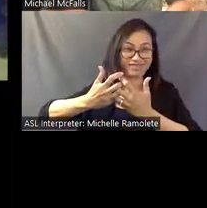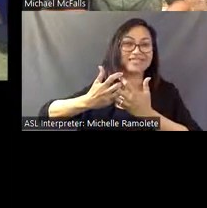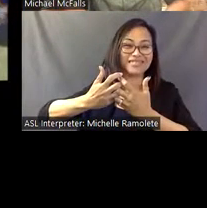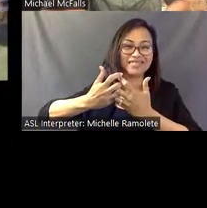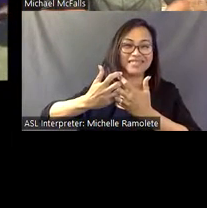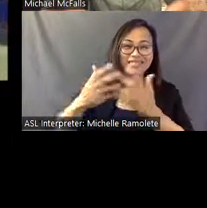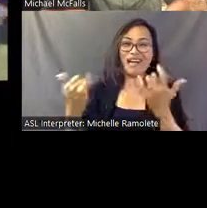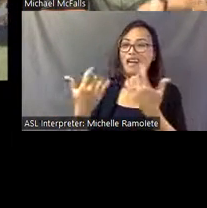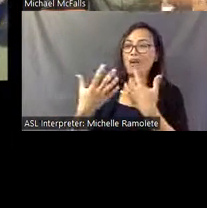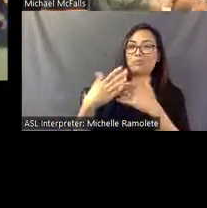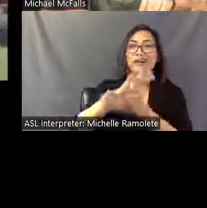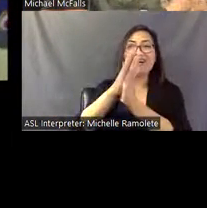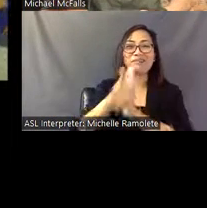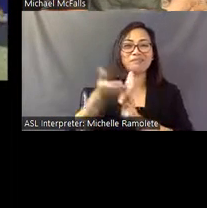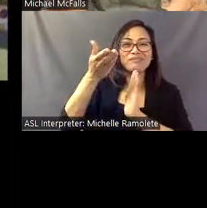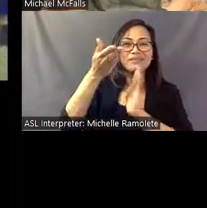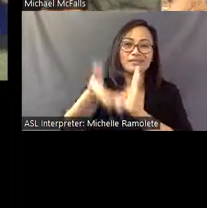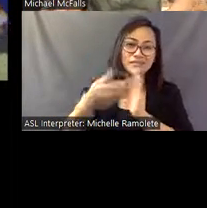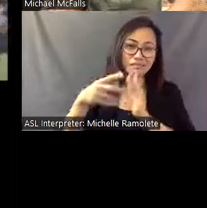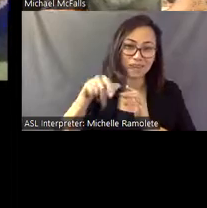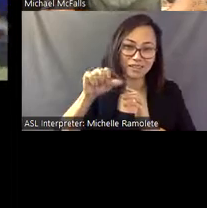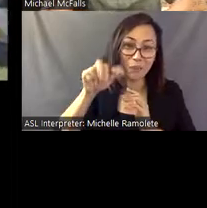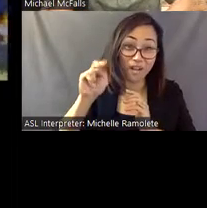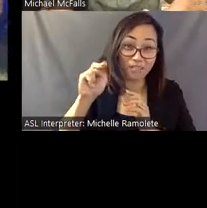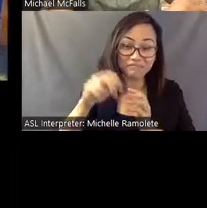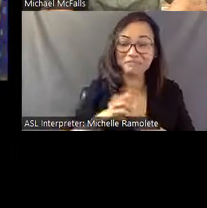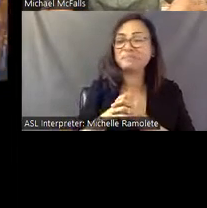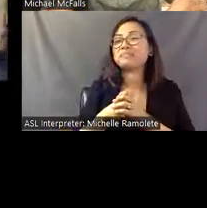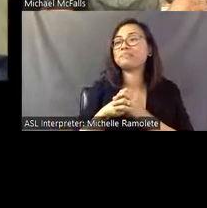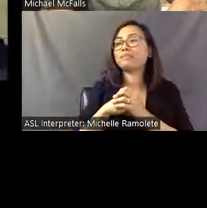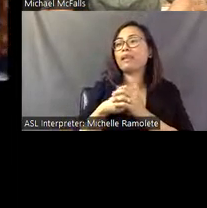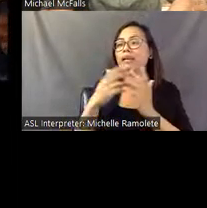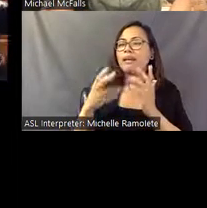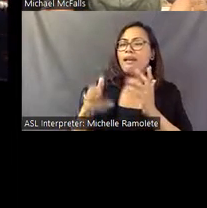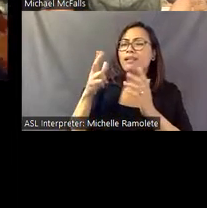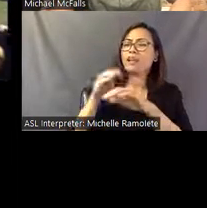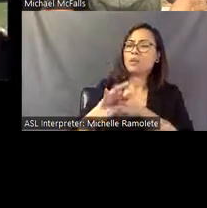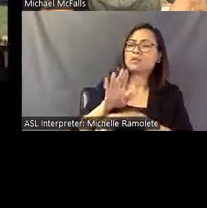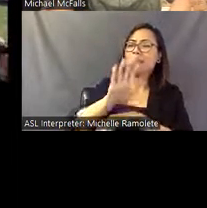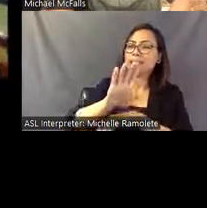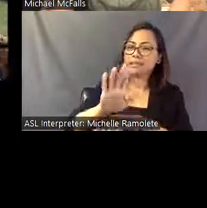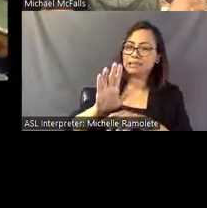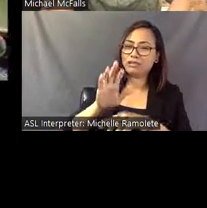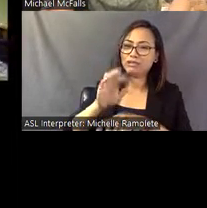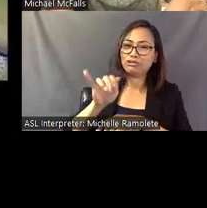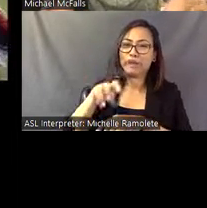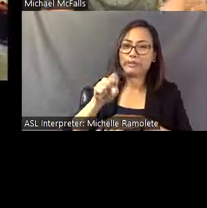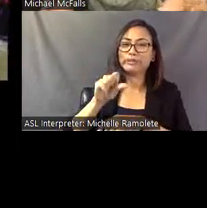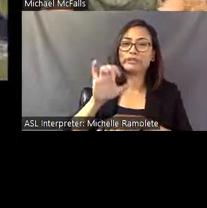Pasaquan, however, ??? is highly influenced by James Churchwood's book called "The Lost Continent of Mu."